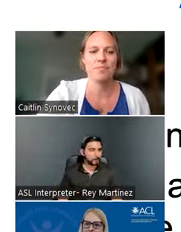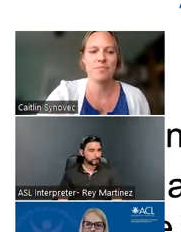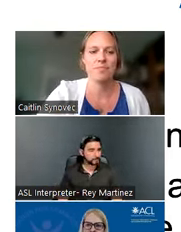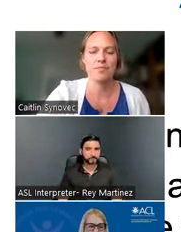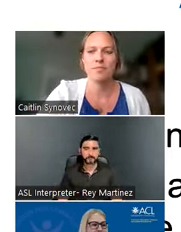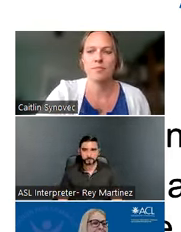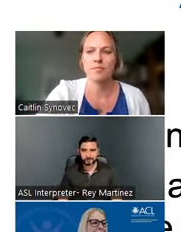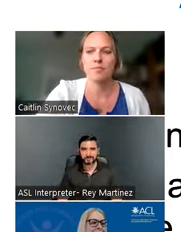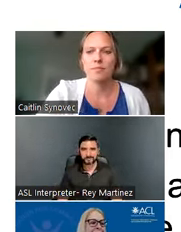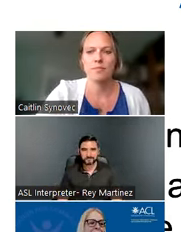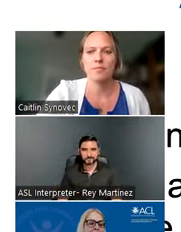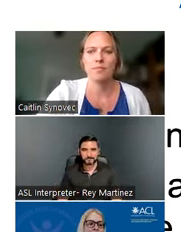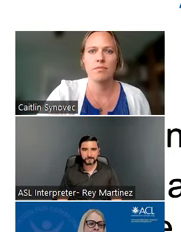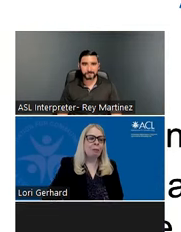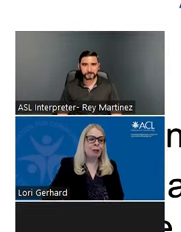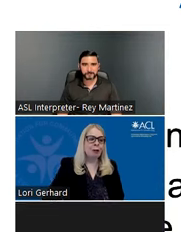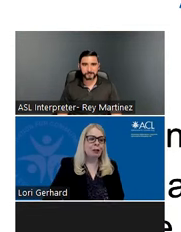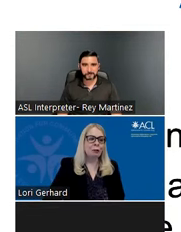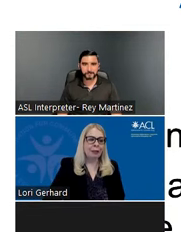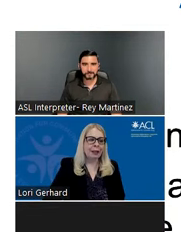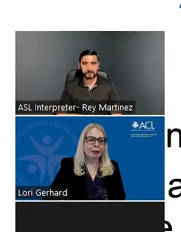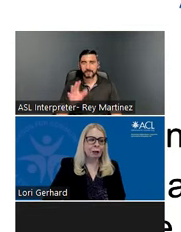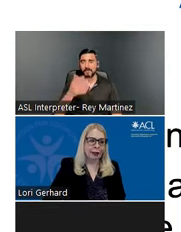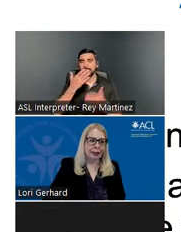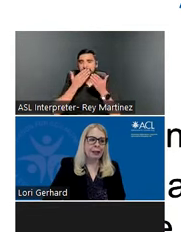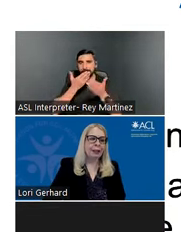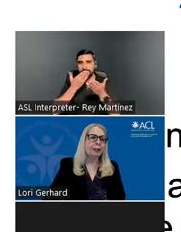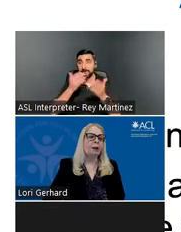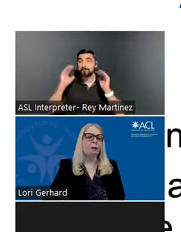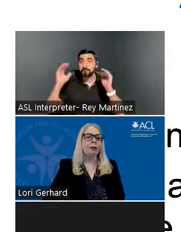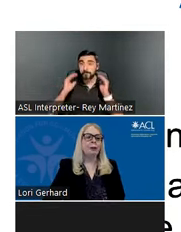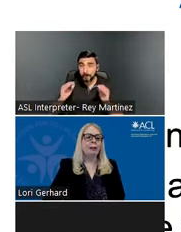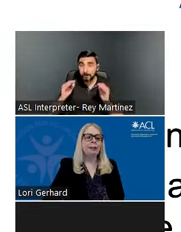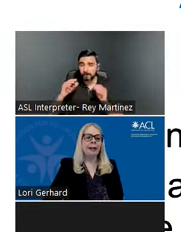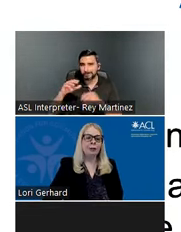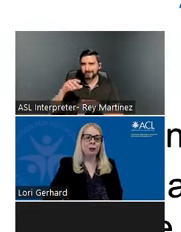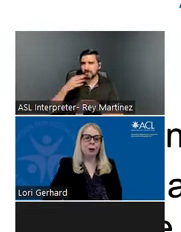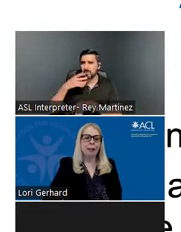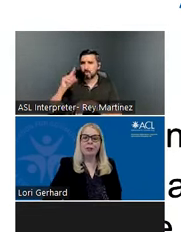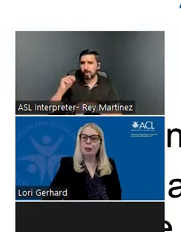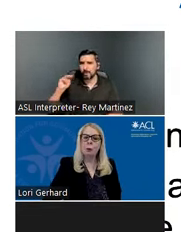great information. Before we move on to Mikalia Gray in Colorado, we’d like to ask our audience a